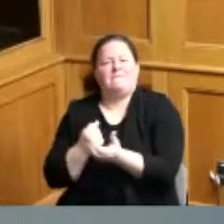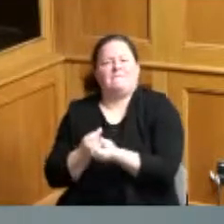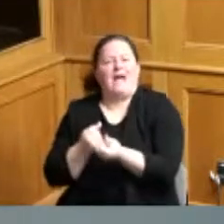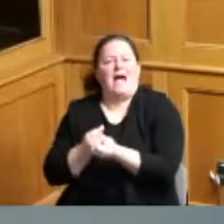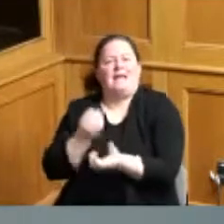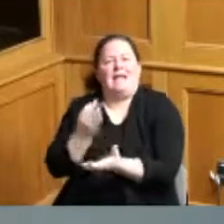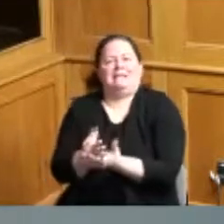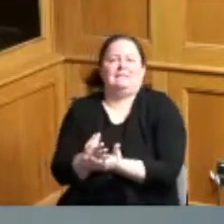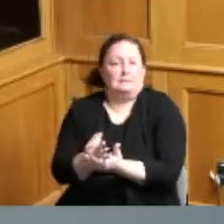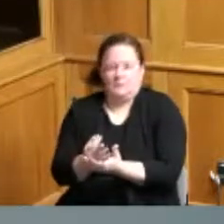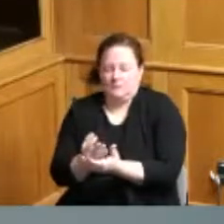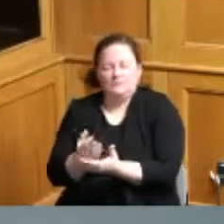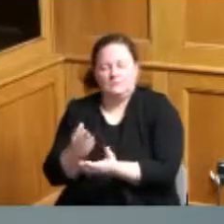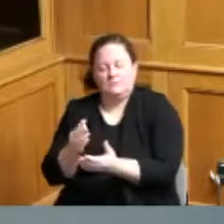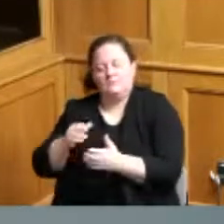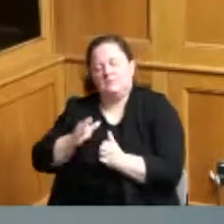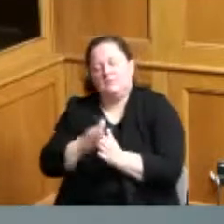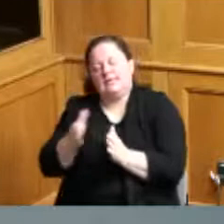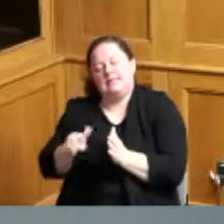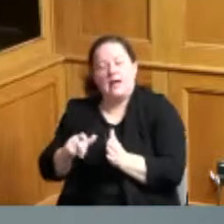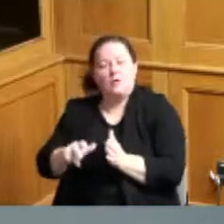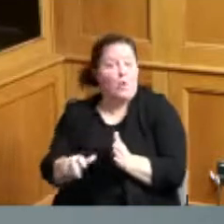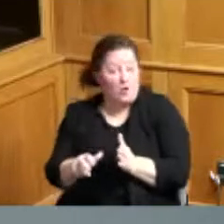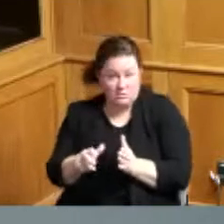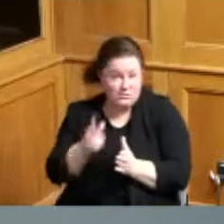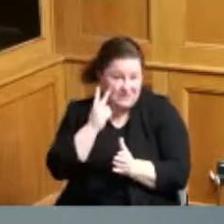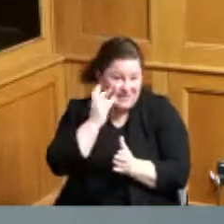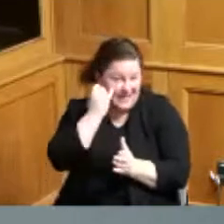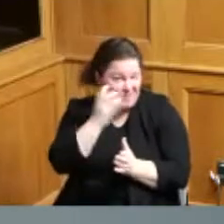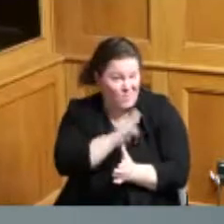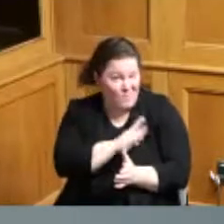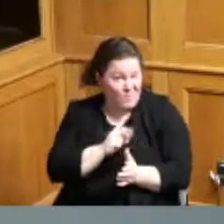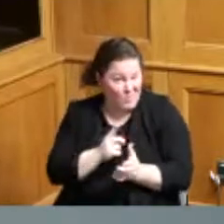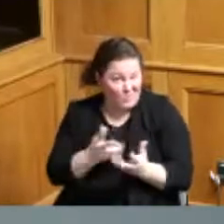whether the board would like to move forward with something regardless of what that answer